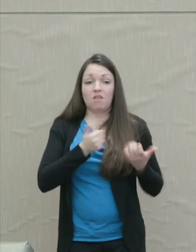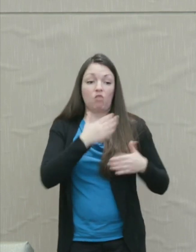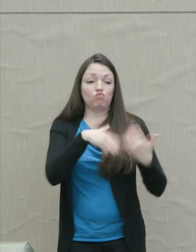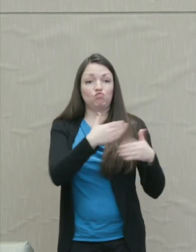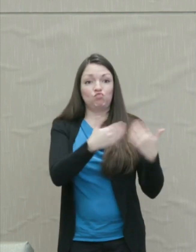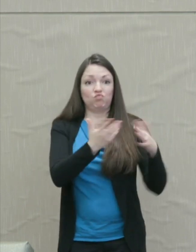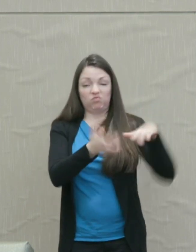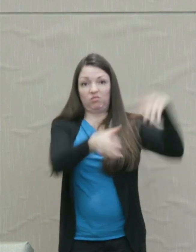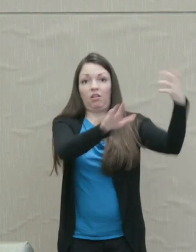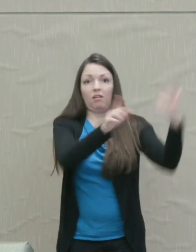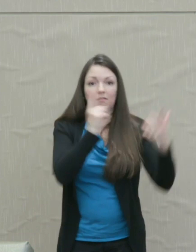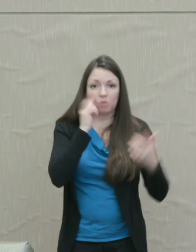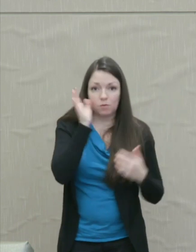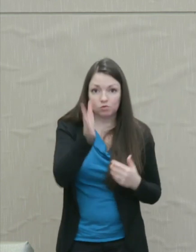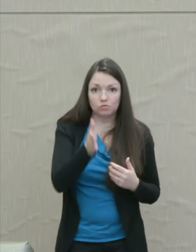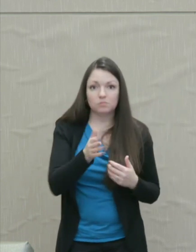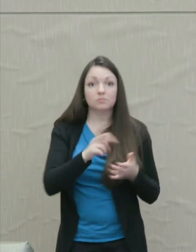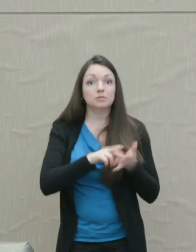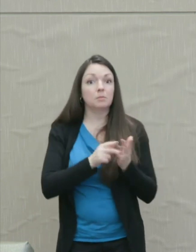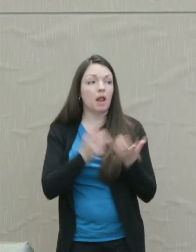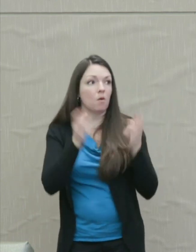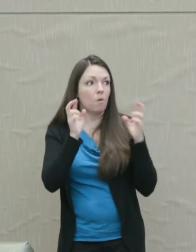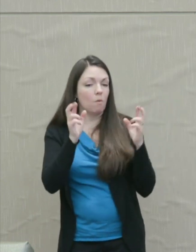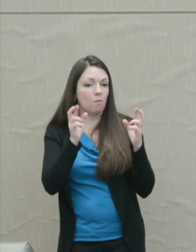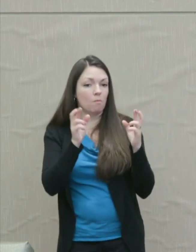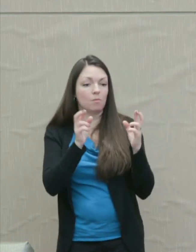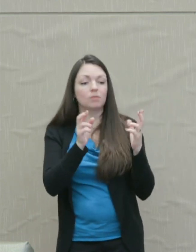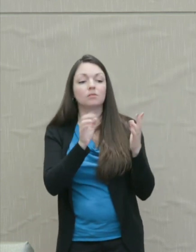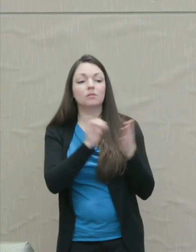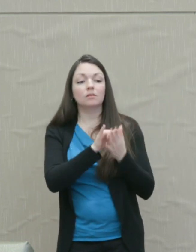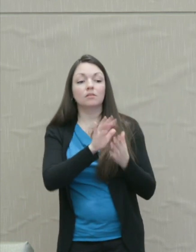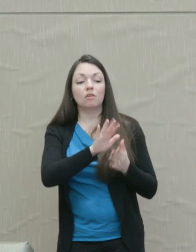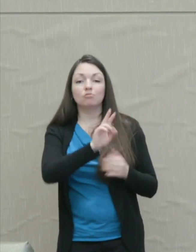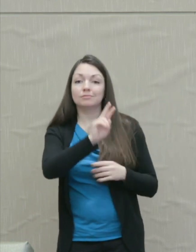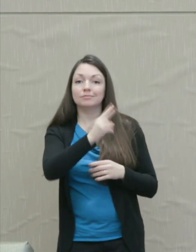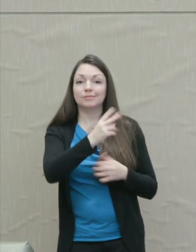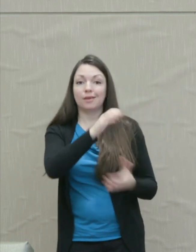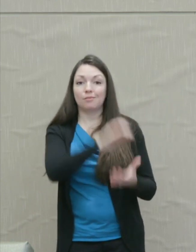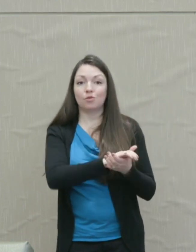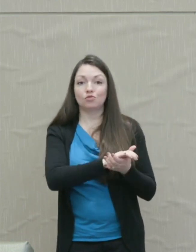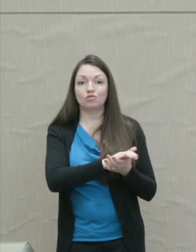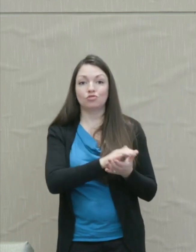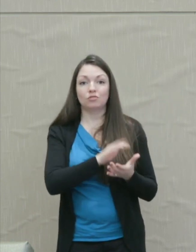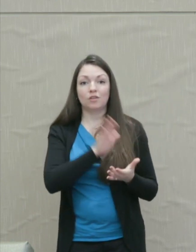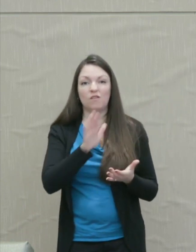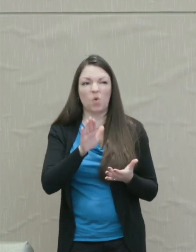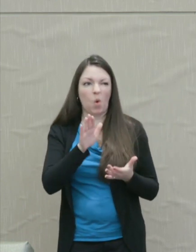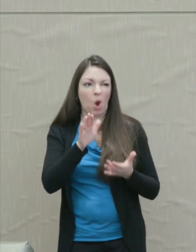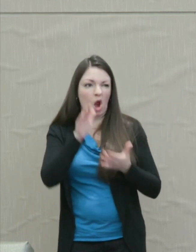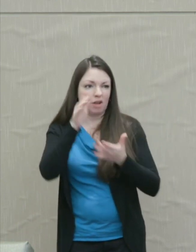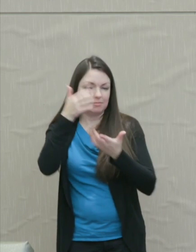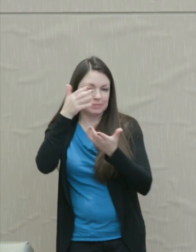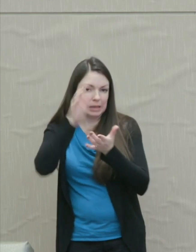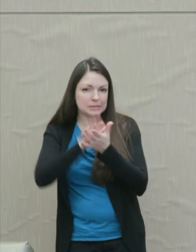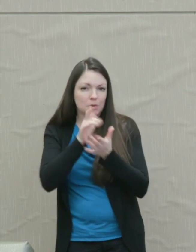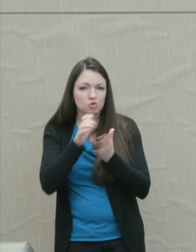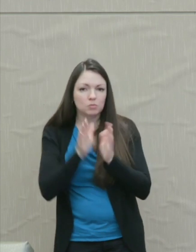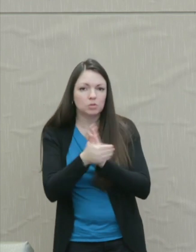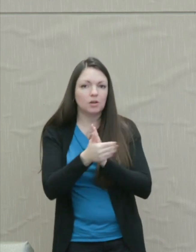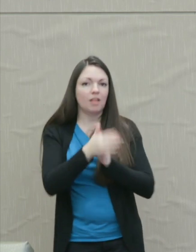in the future hoping for example that that second marriage of your betraying spouse is a dismal failure.